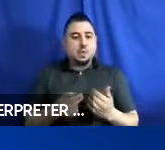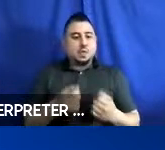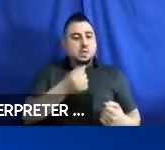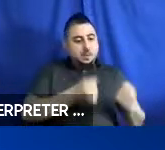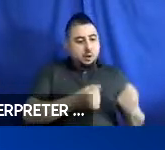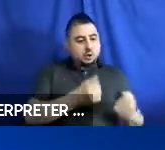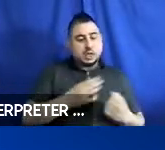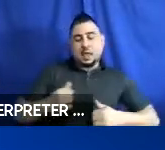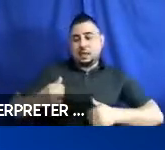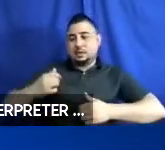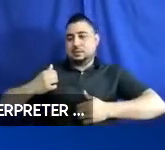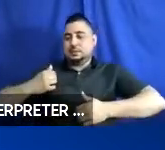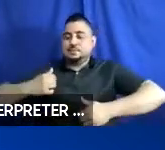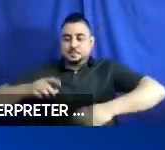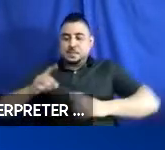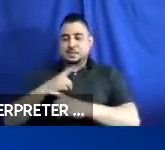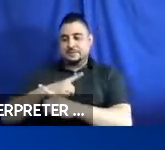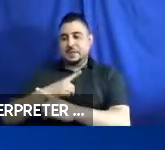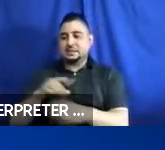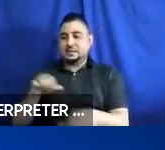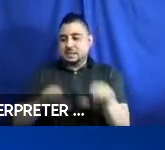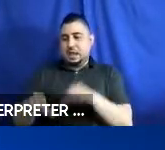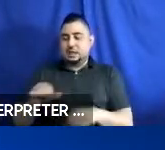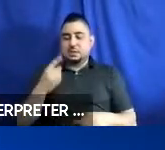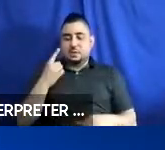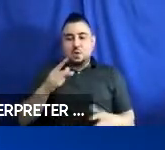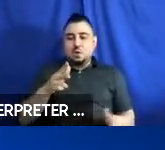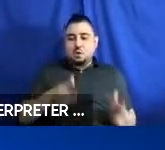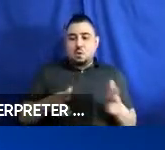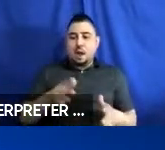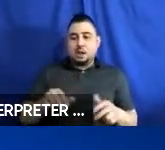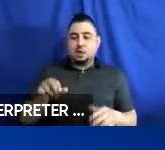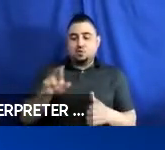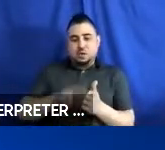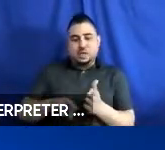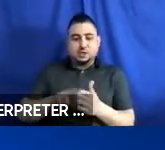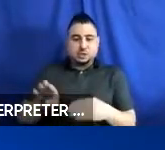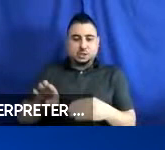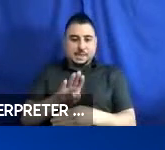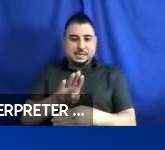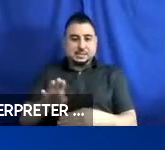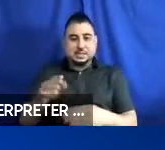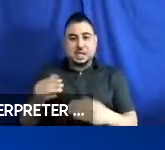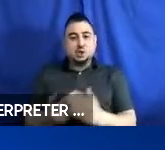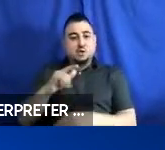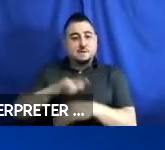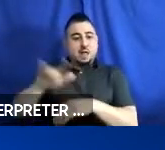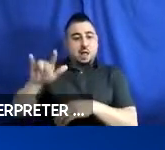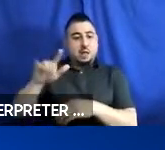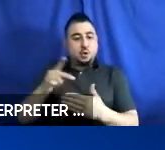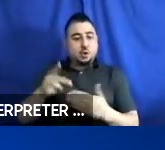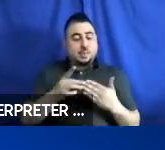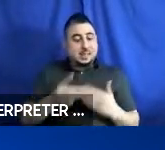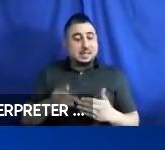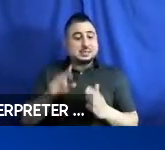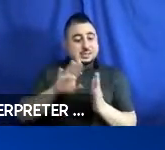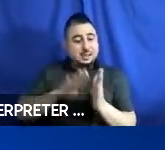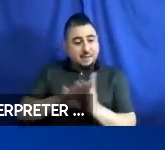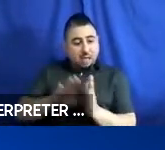and Defense sides of the RoboticResearch business, and leads the New Flyer programs developing